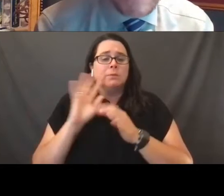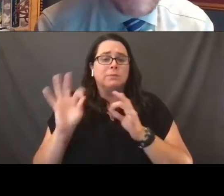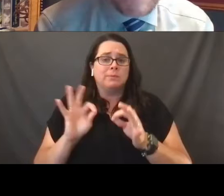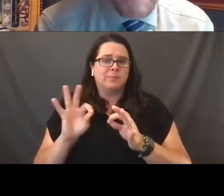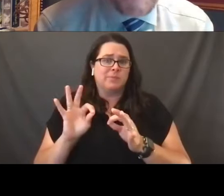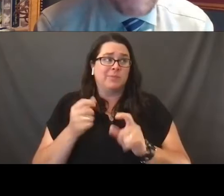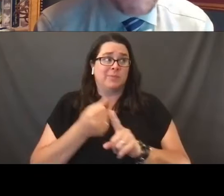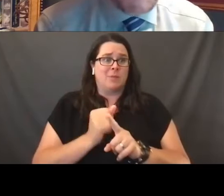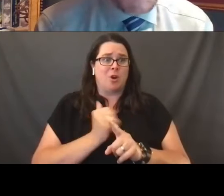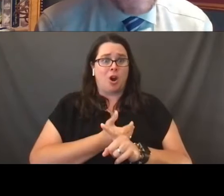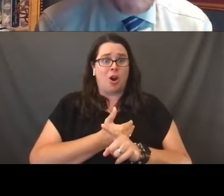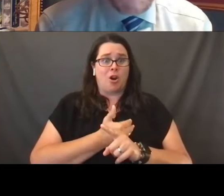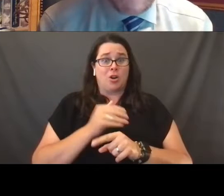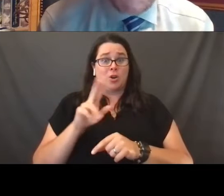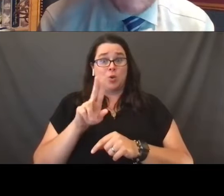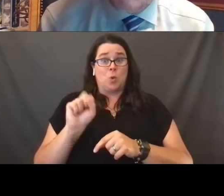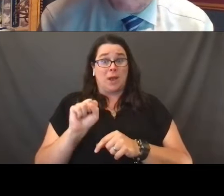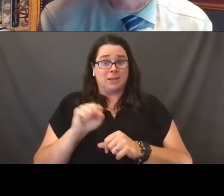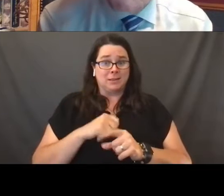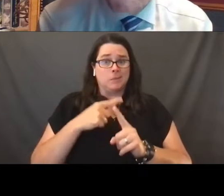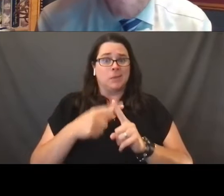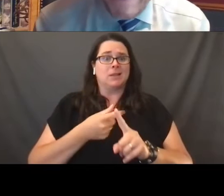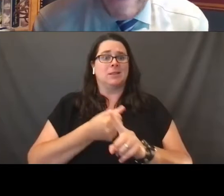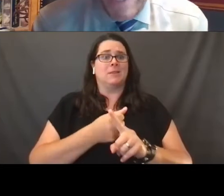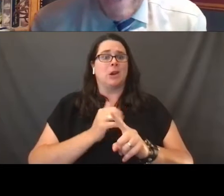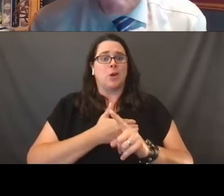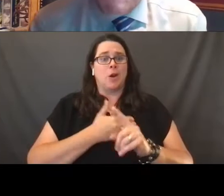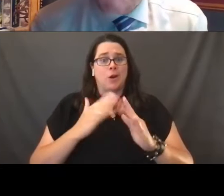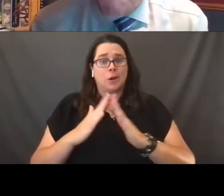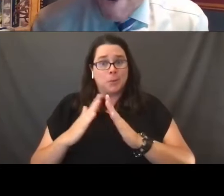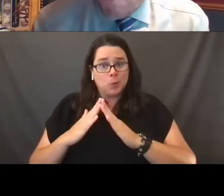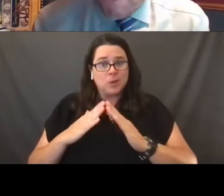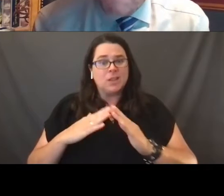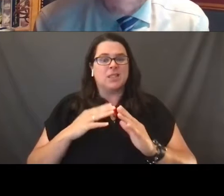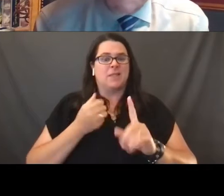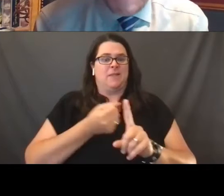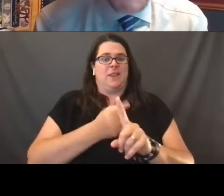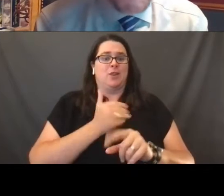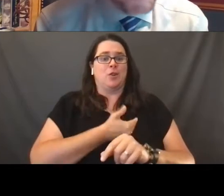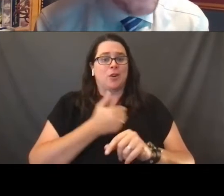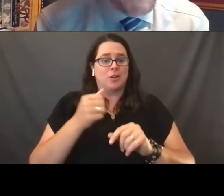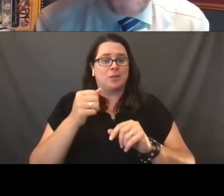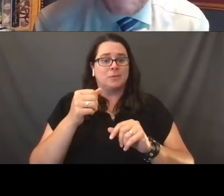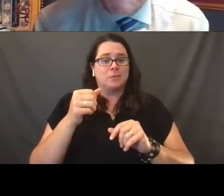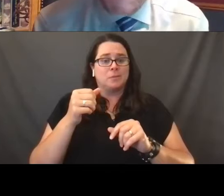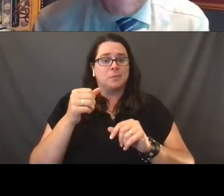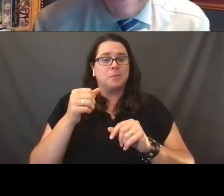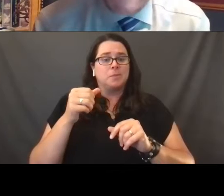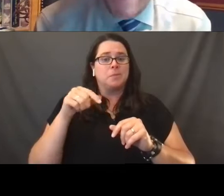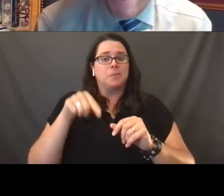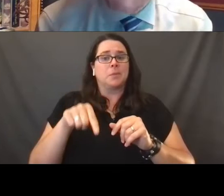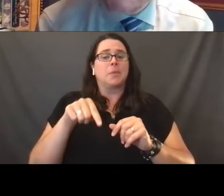our state, but also our communities. And so along the way, if there are questions, you're free to put them in the chat.